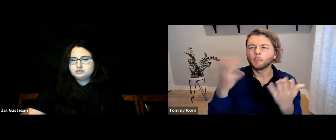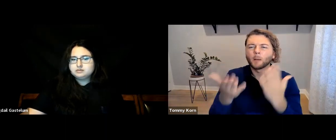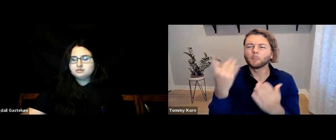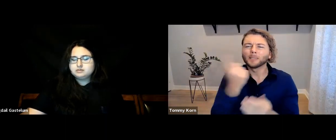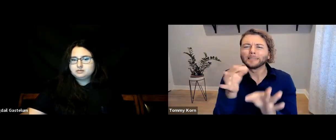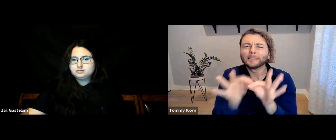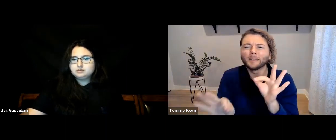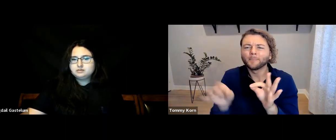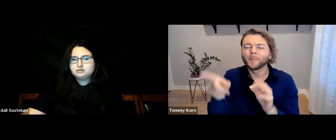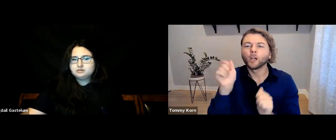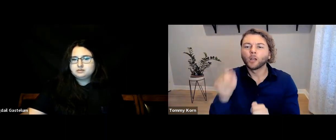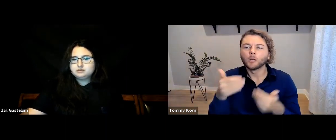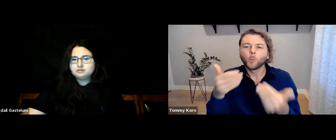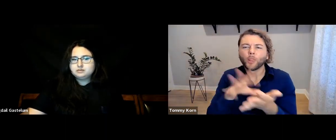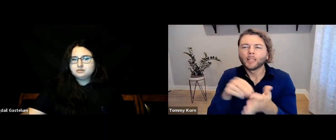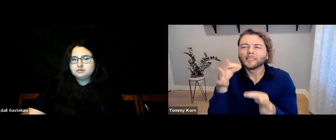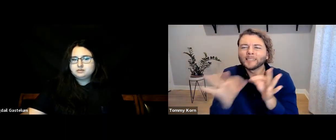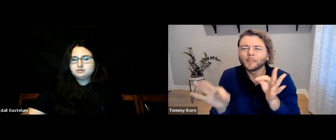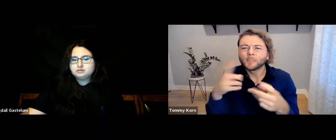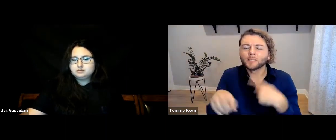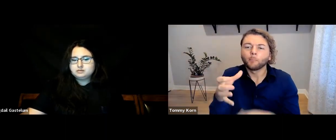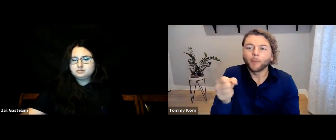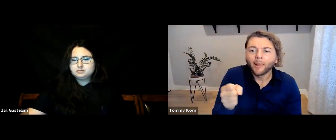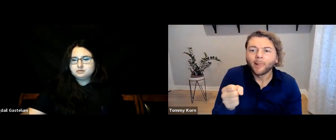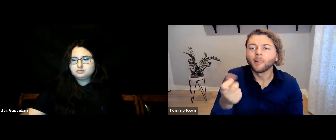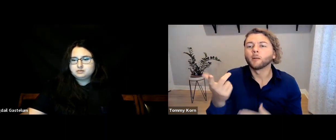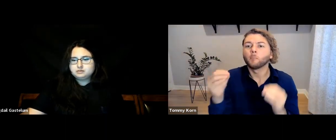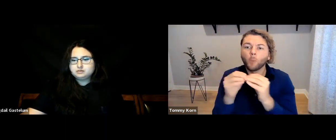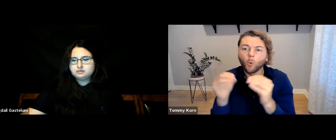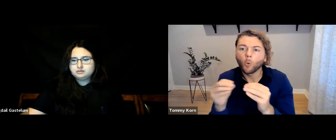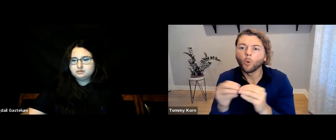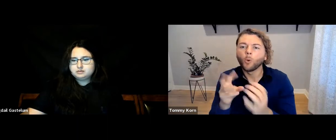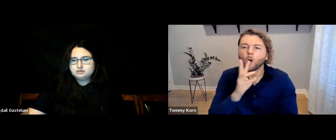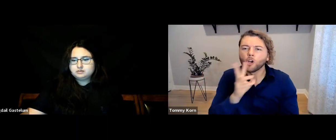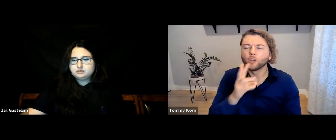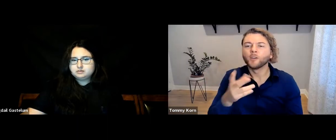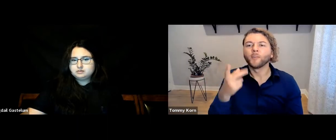to learn simple vocabulary signs, like “milk,” “more,” and “water,”